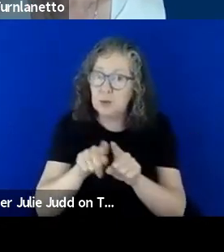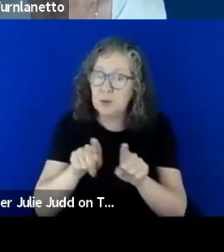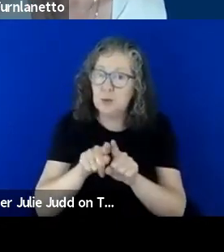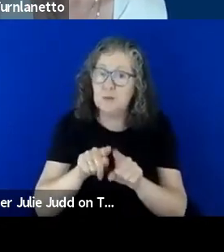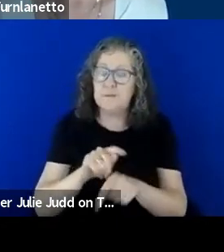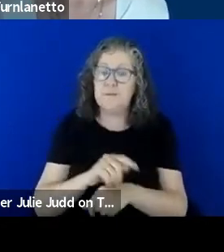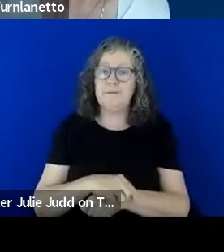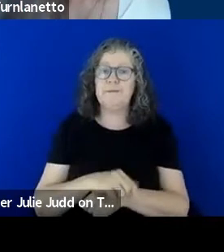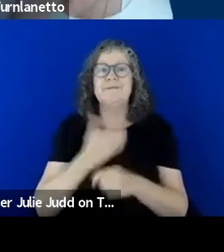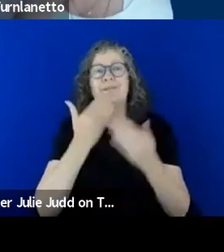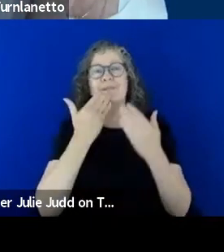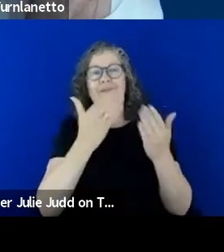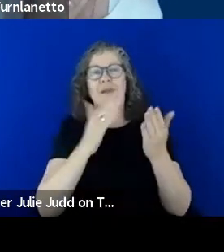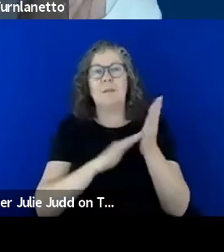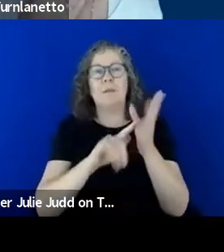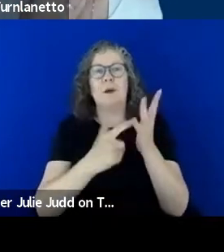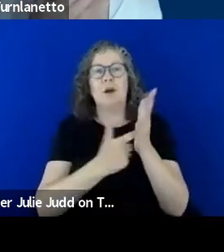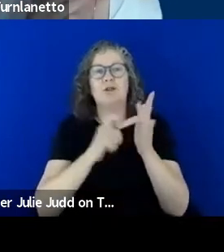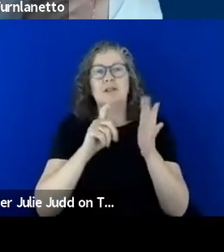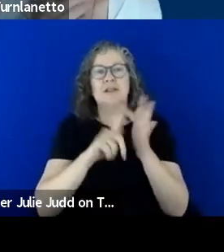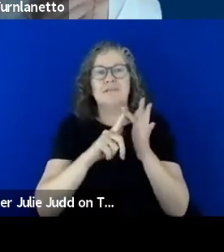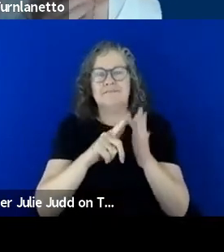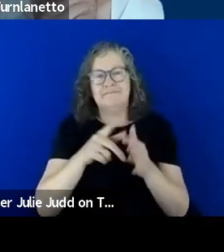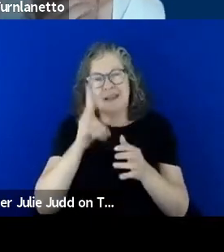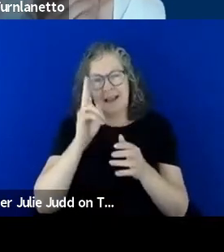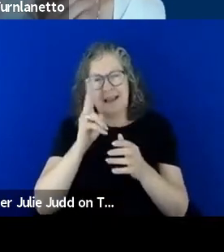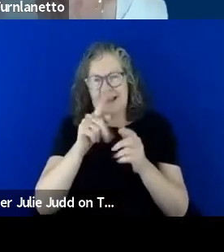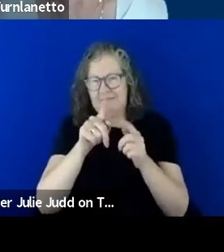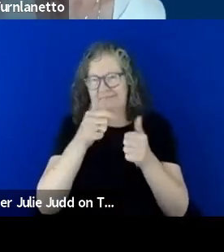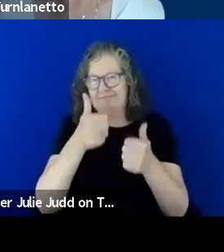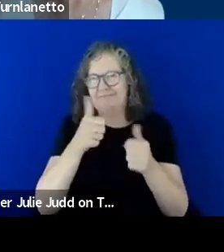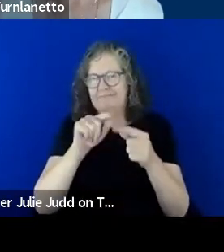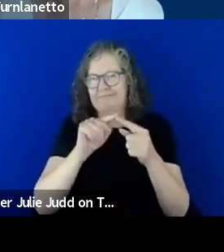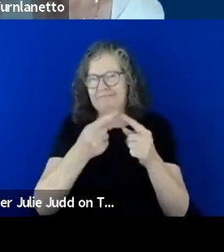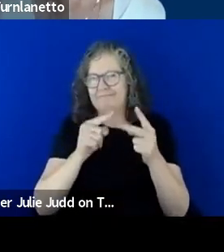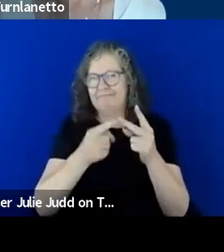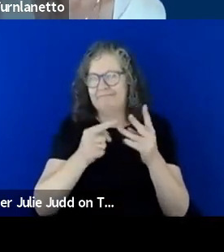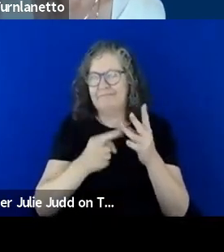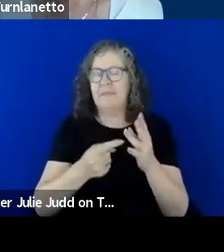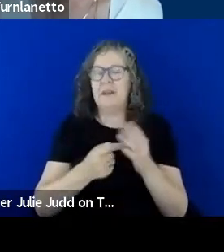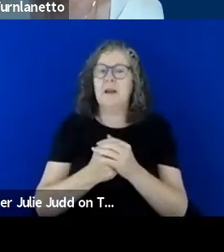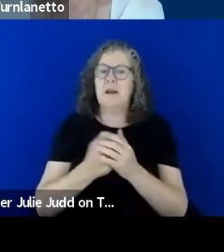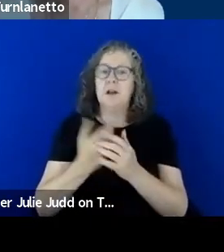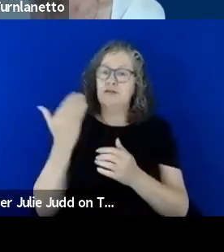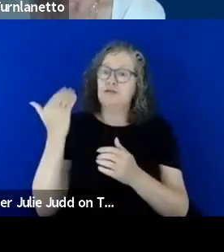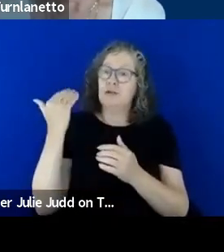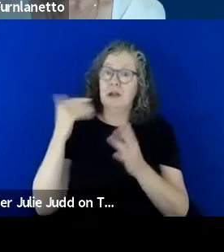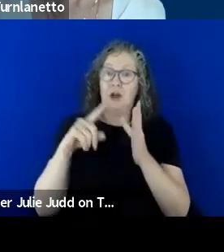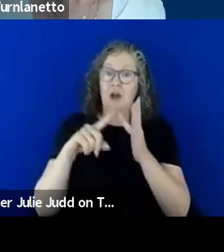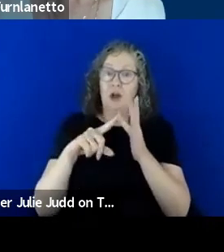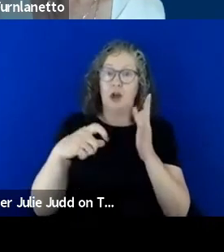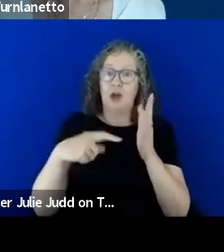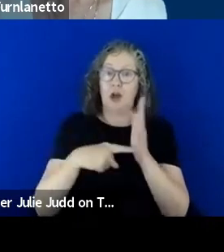Thank you Maurice, again some great points and I think recently in October this year the NDIS